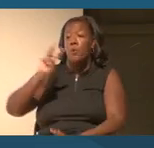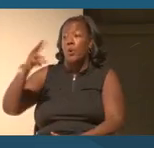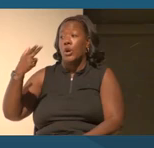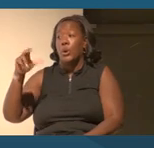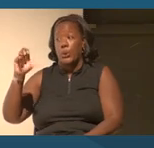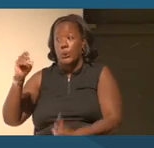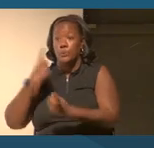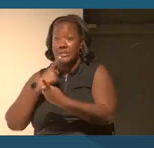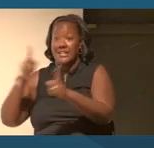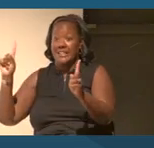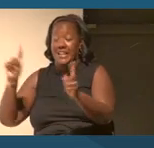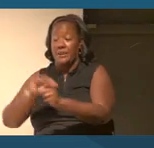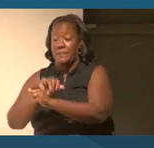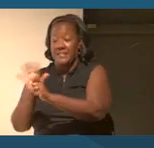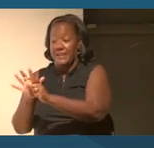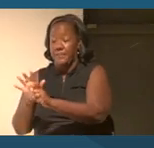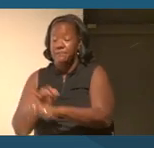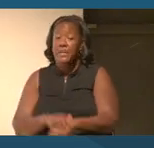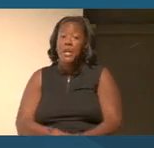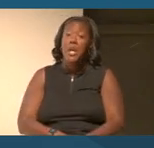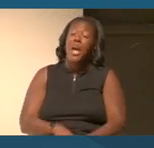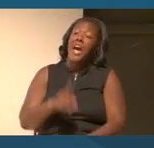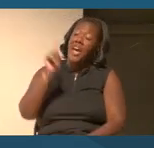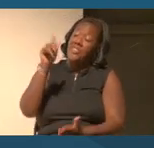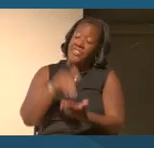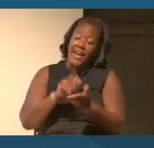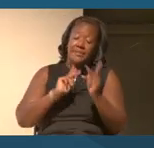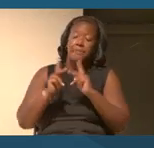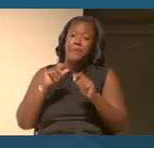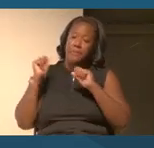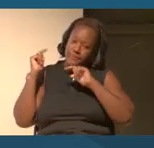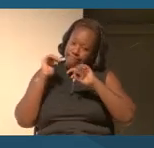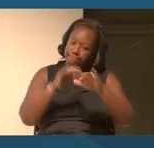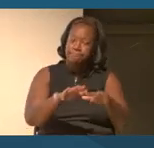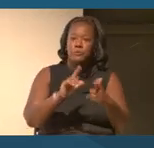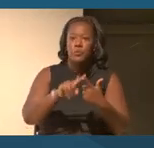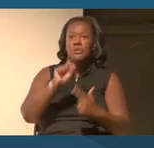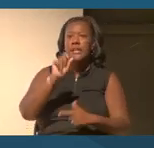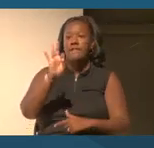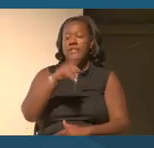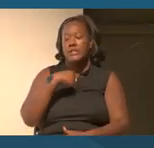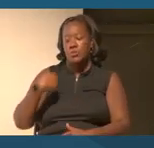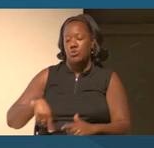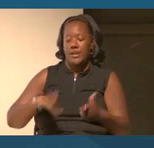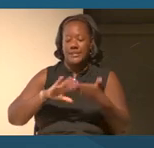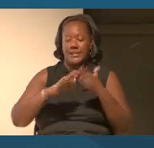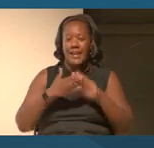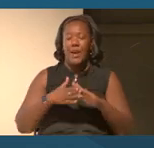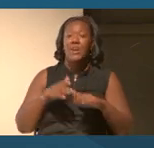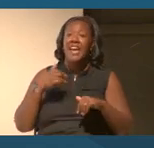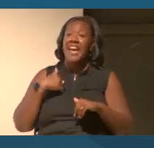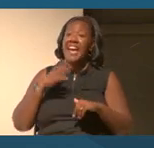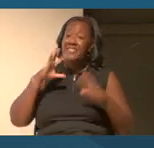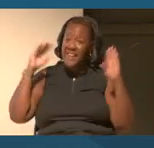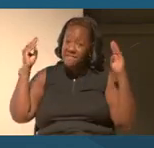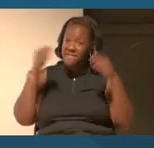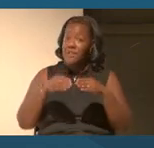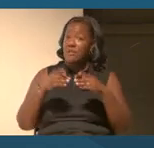A thousand people, imagine this in San Francisco's Chinatown organized around this very simple message, Fight the virus, not the people.